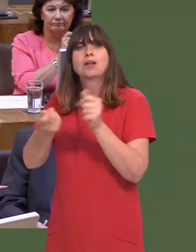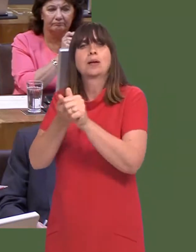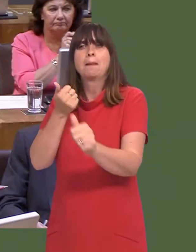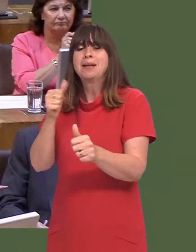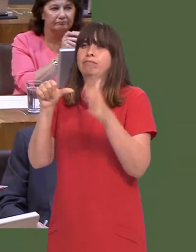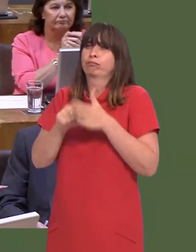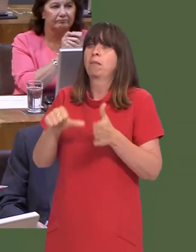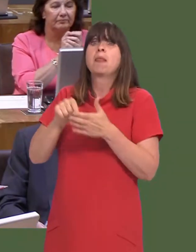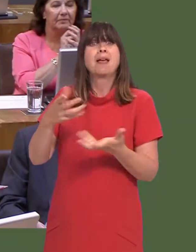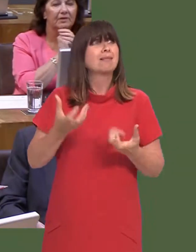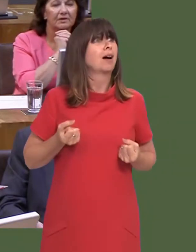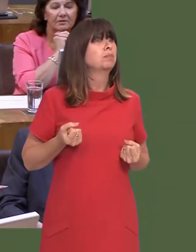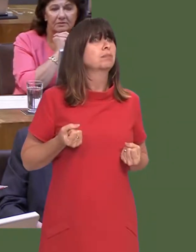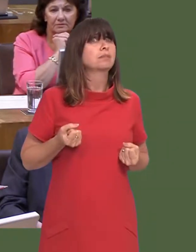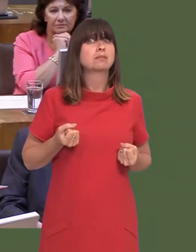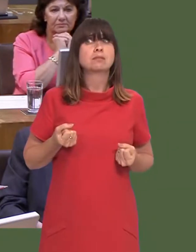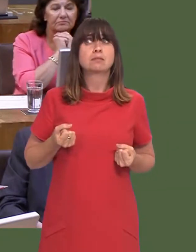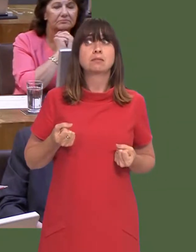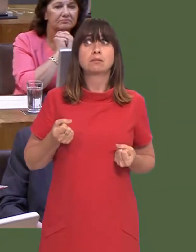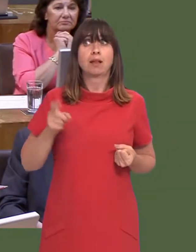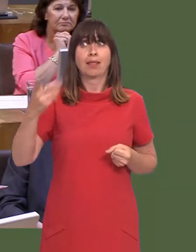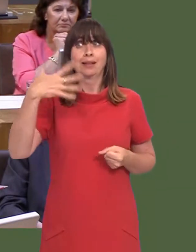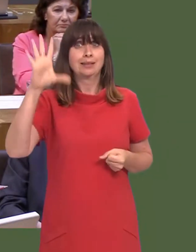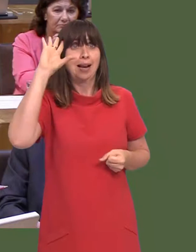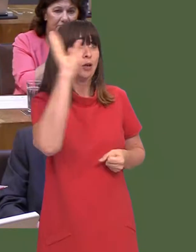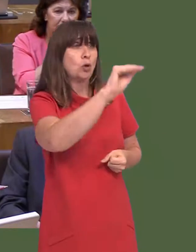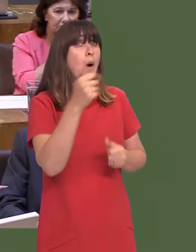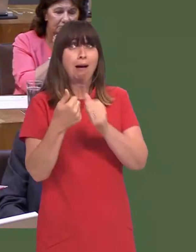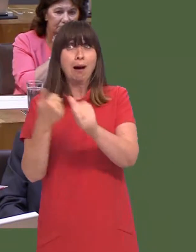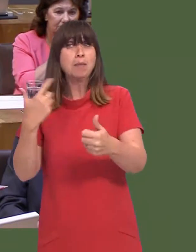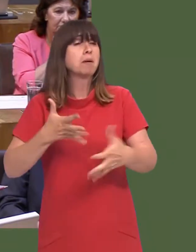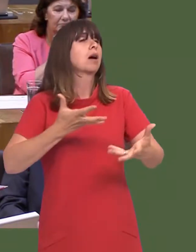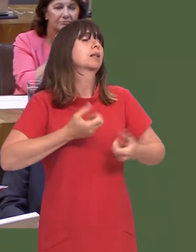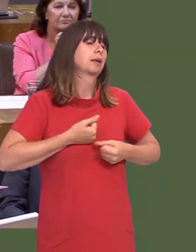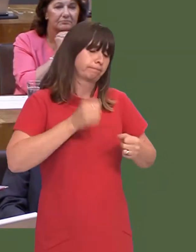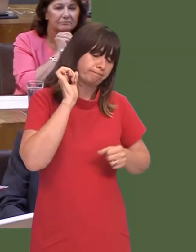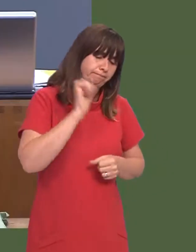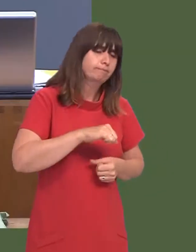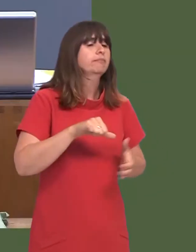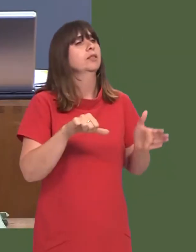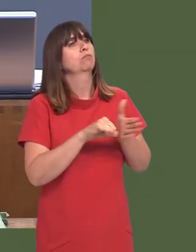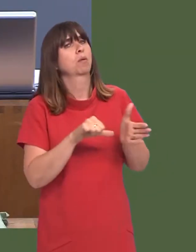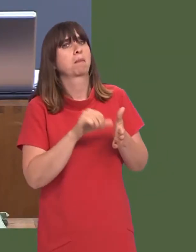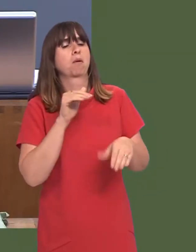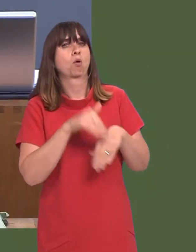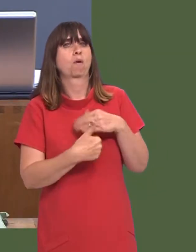It was explained to the company what the issues were, and they accepted it. They clearly havenít spoken to her because the company accepted the issue with regard